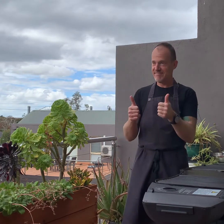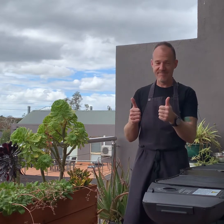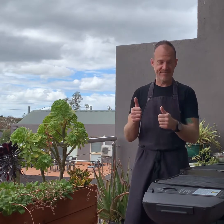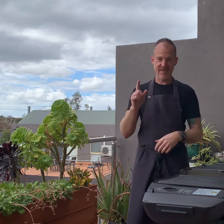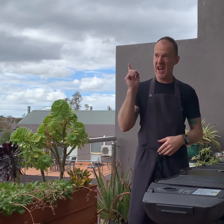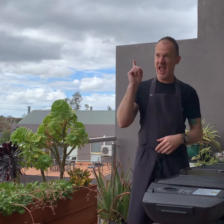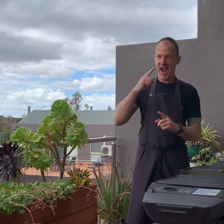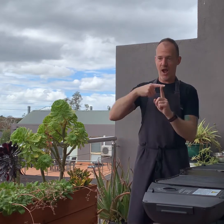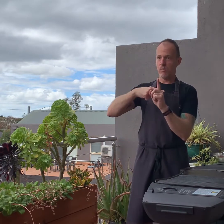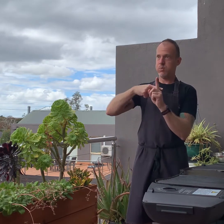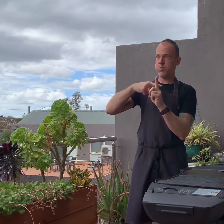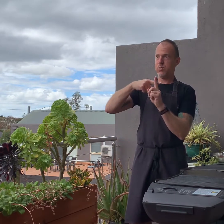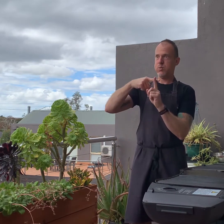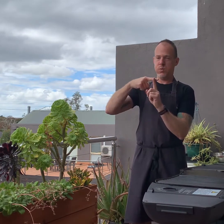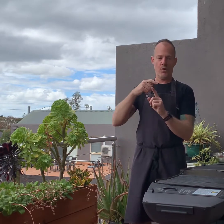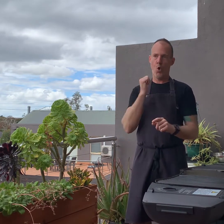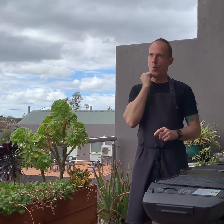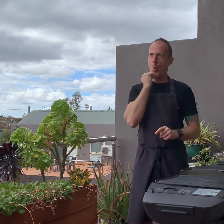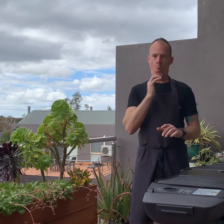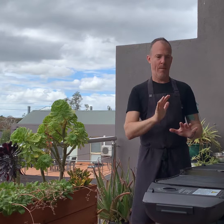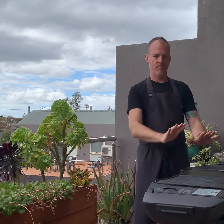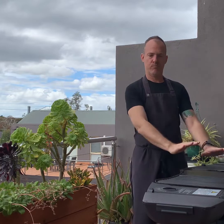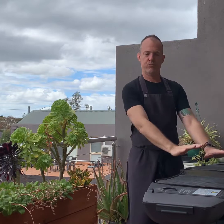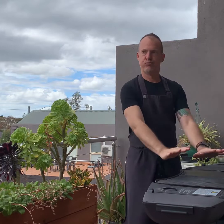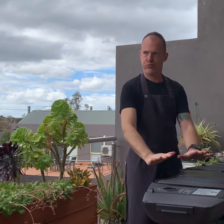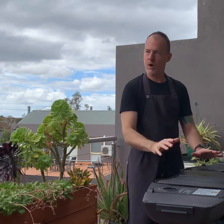Now it's has now warmed up.